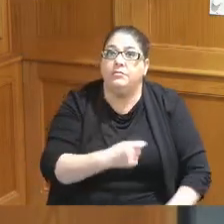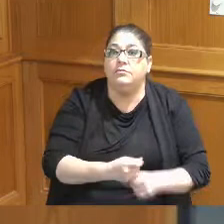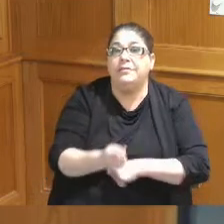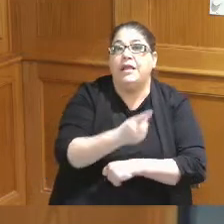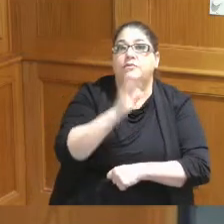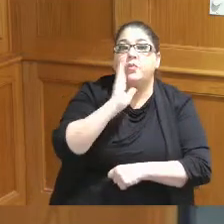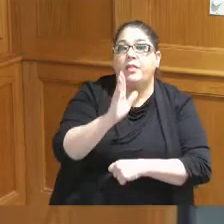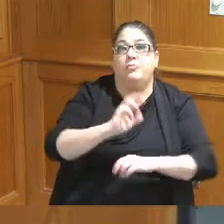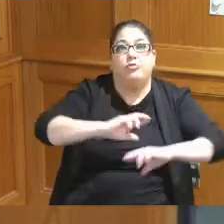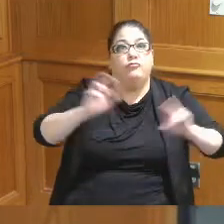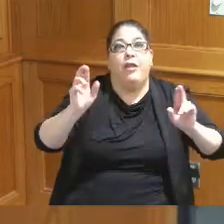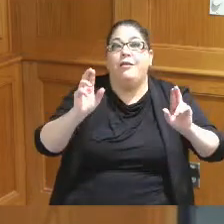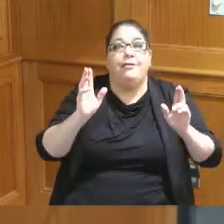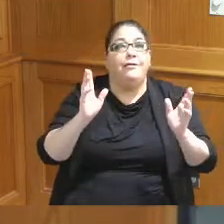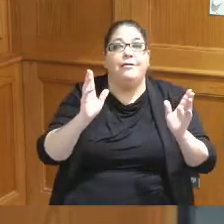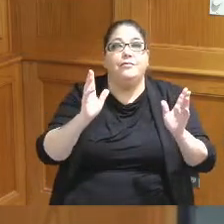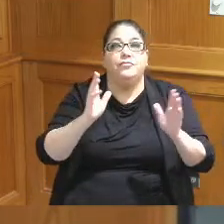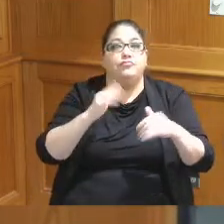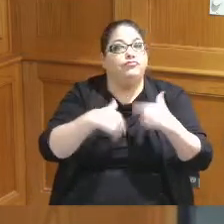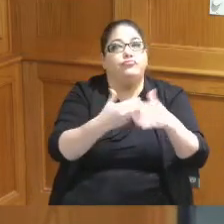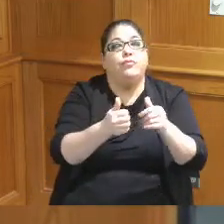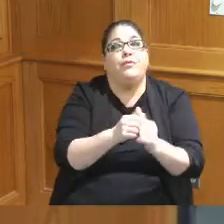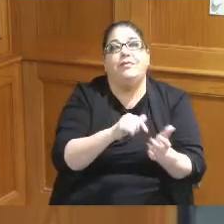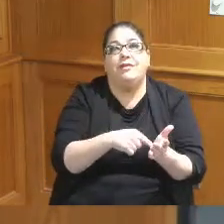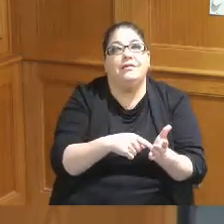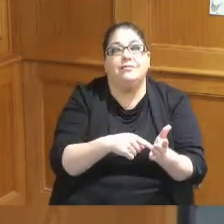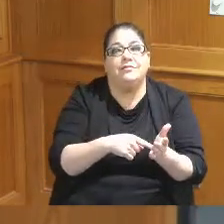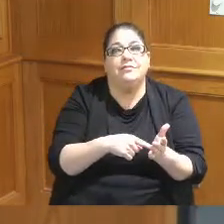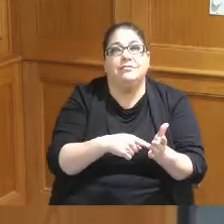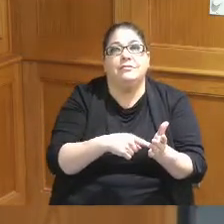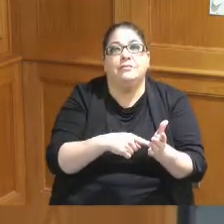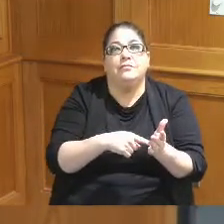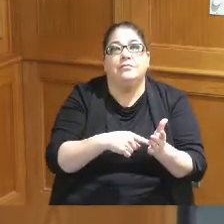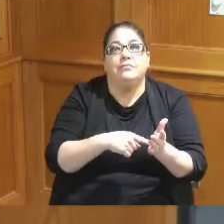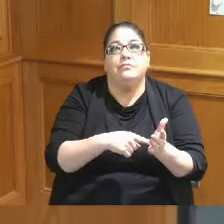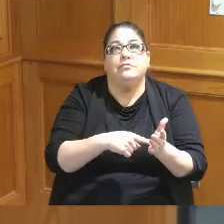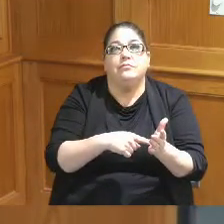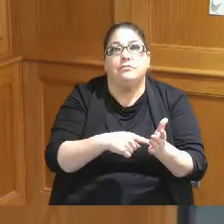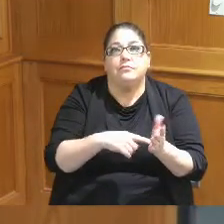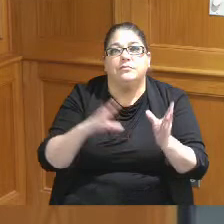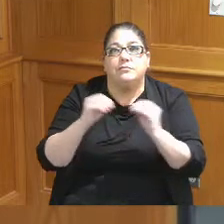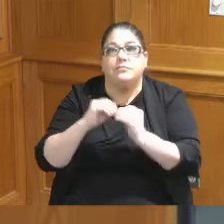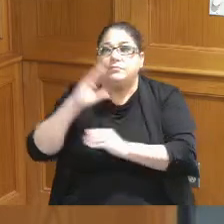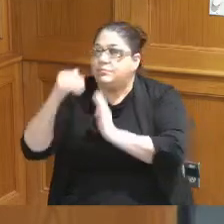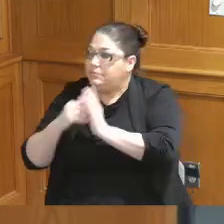going to be ready to get going with the with the with the convention center you said you've got